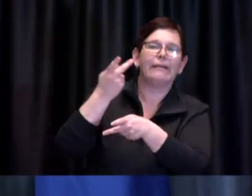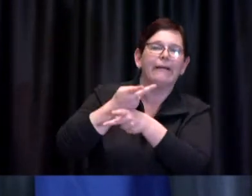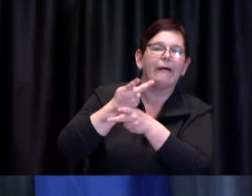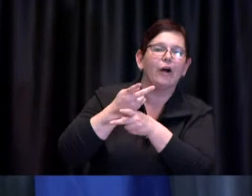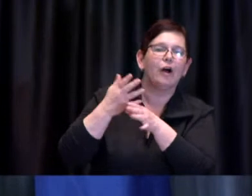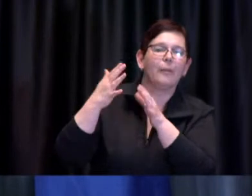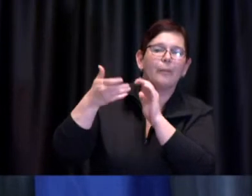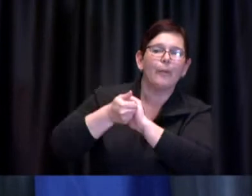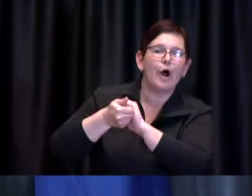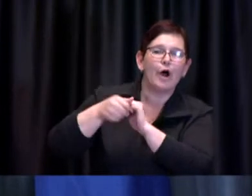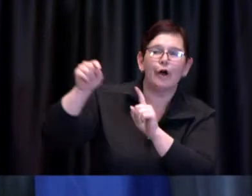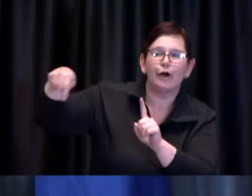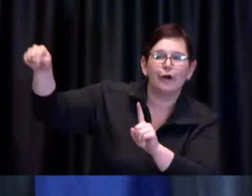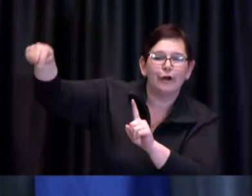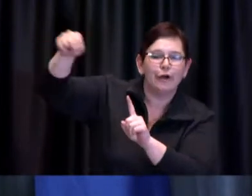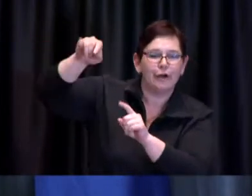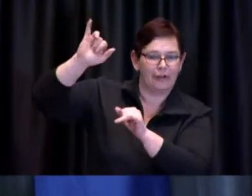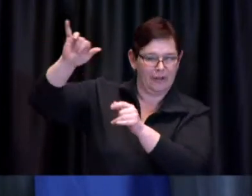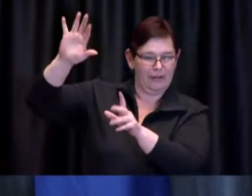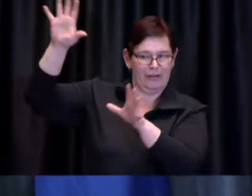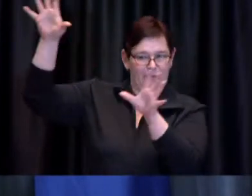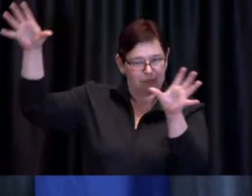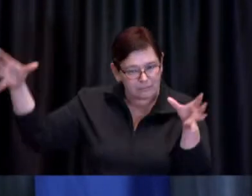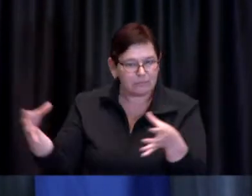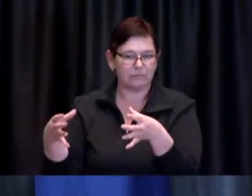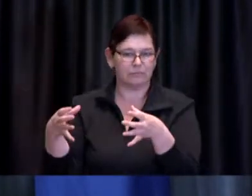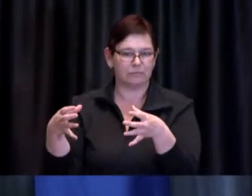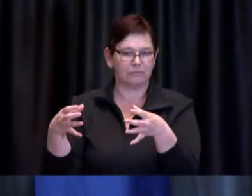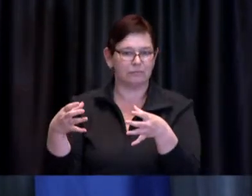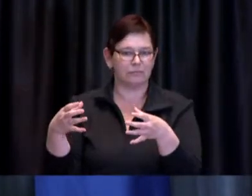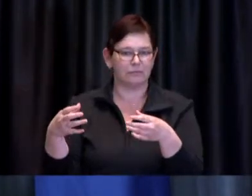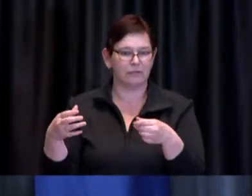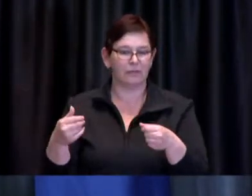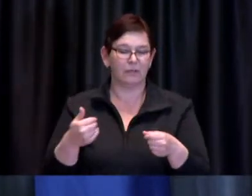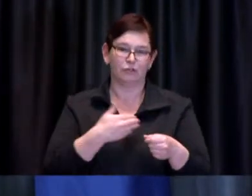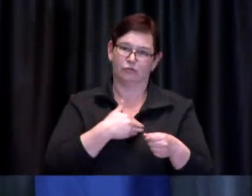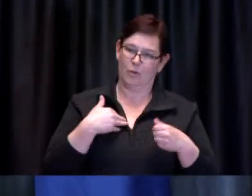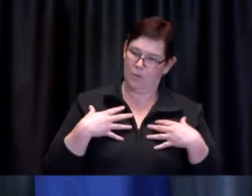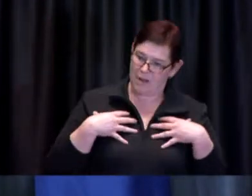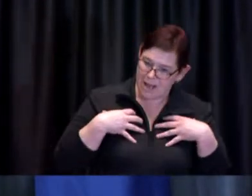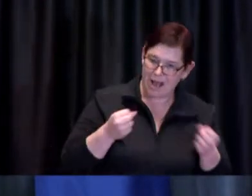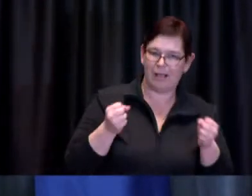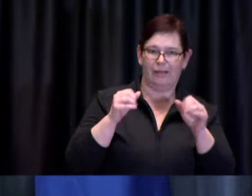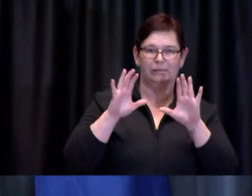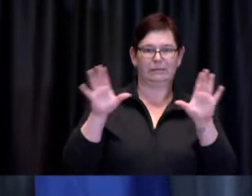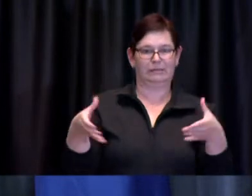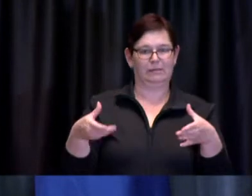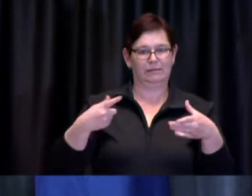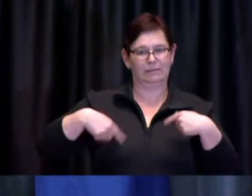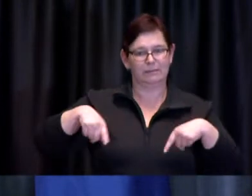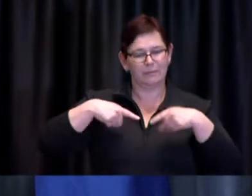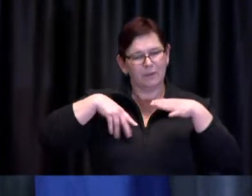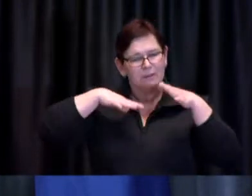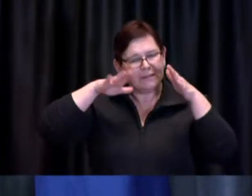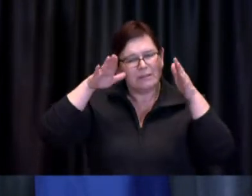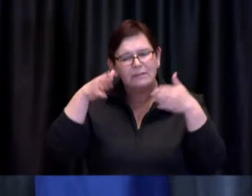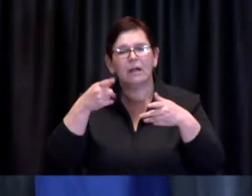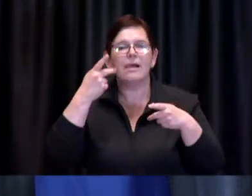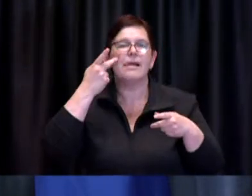together as part of the Toronto Health Sector Table is to focus on some pilots within workplaces